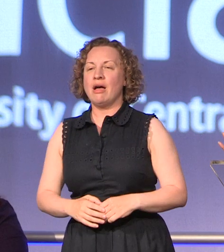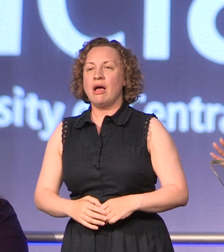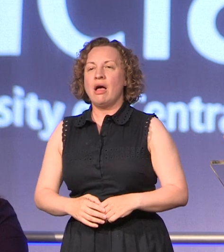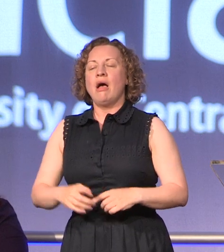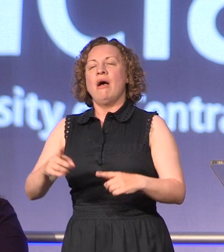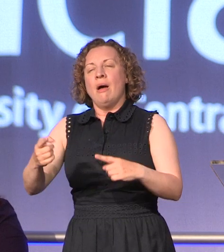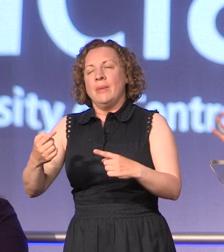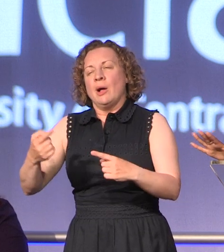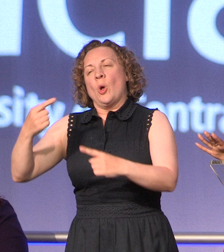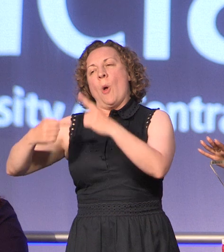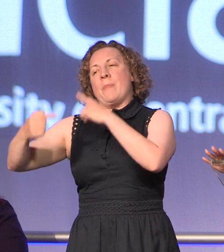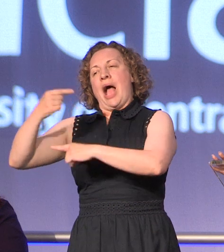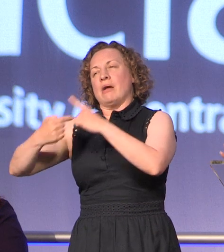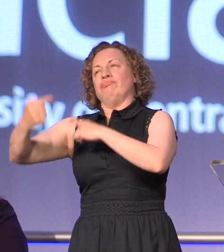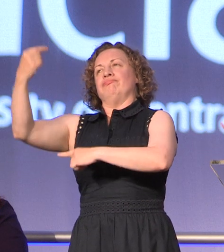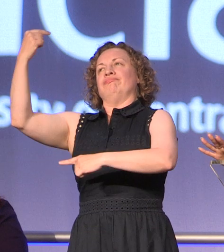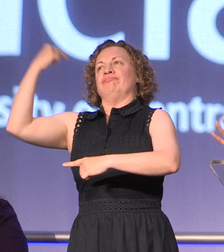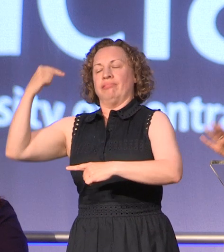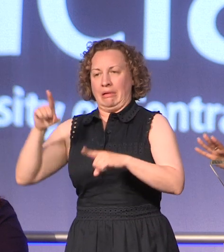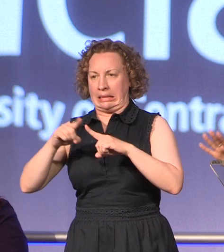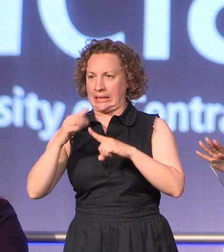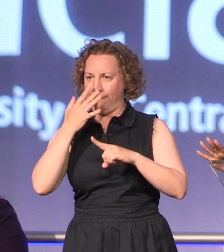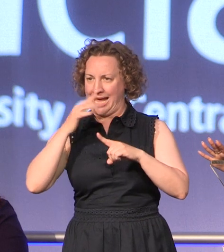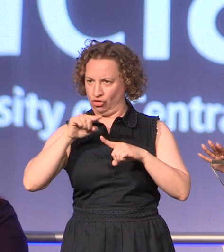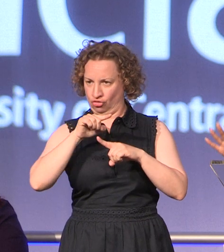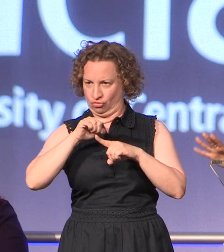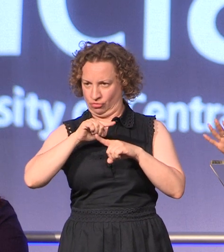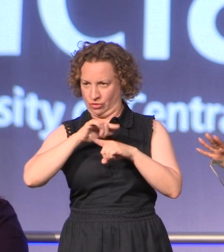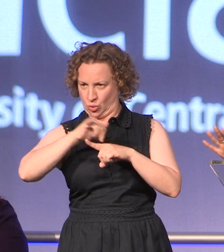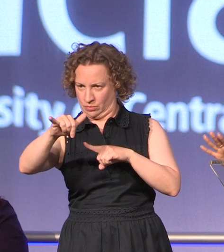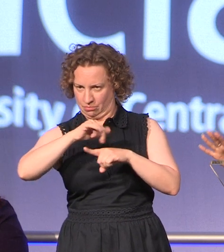back to myself at your age, I would say trust your instincts you know yourself